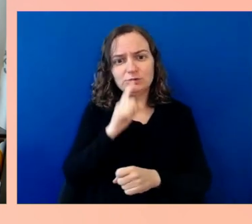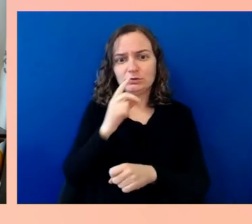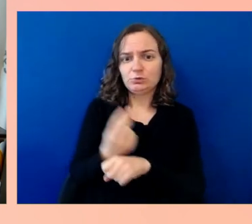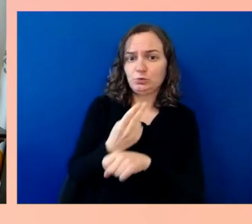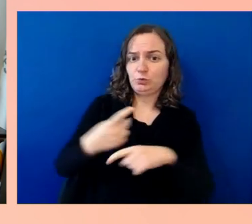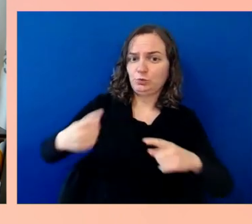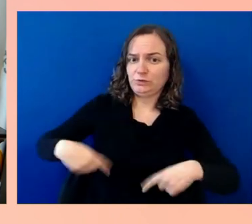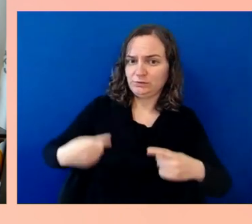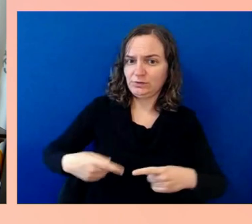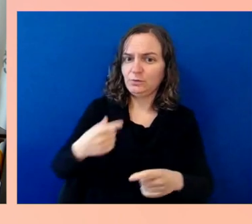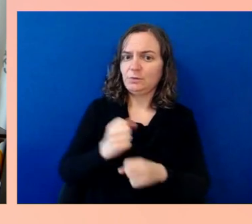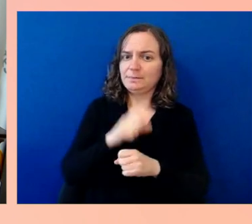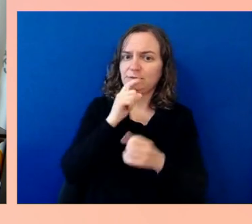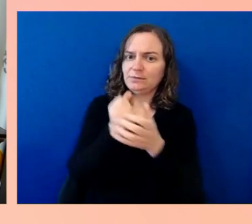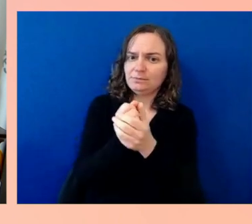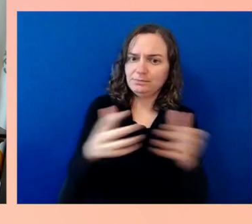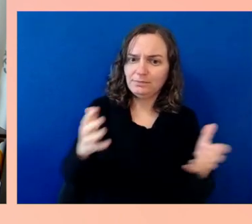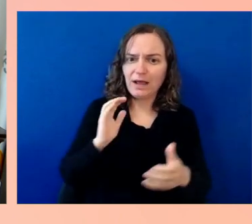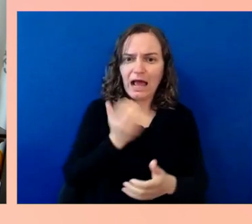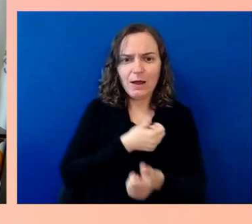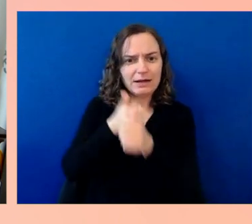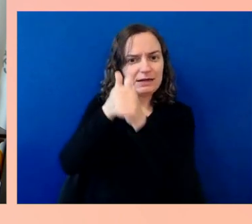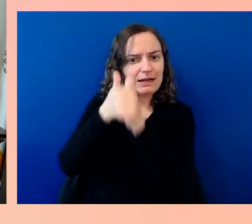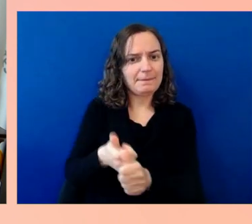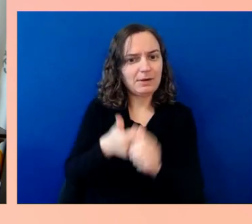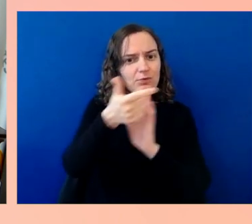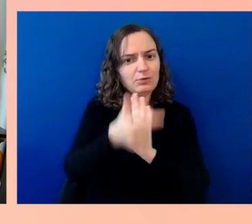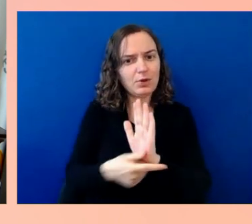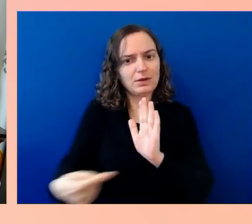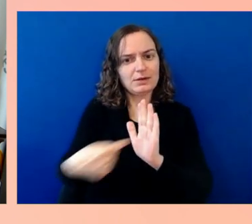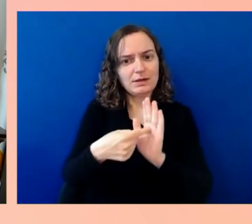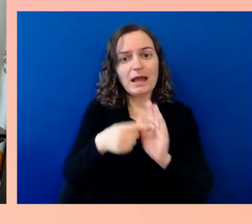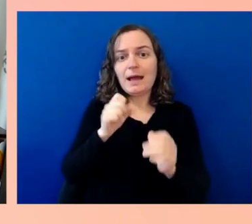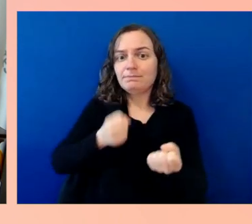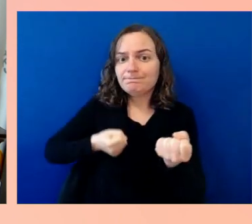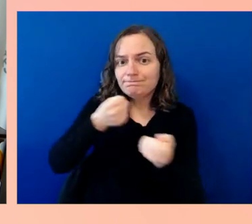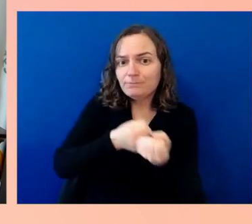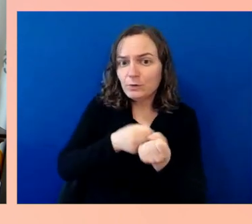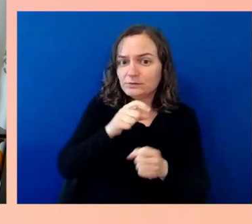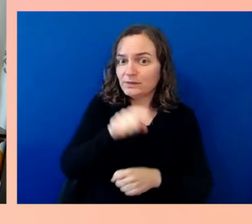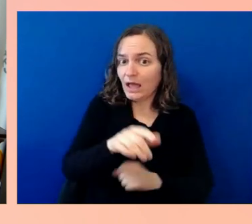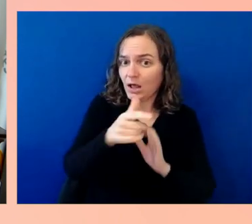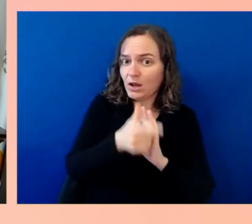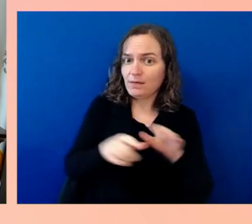does create a lot of very important tools on this. Bottom line is, again, friends and colleagues have